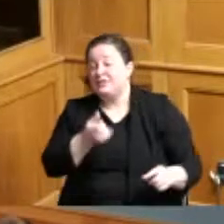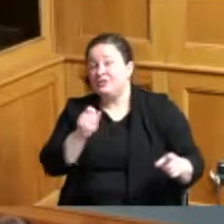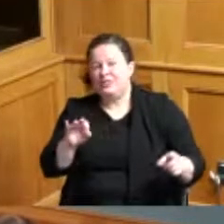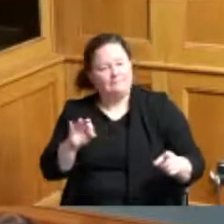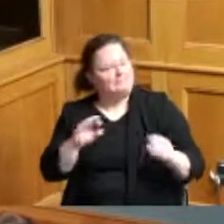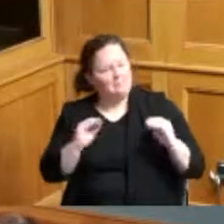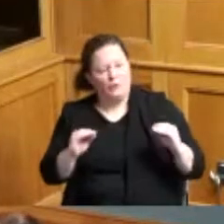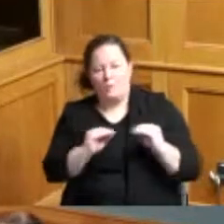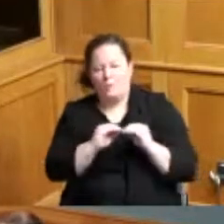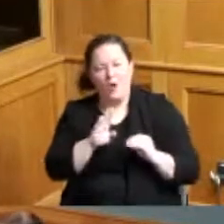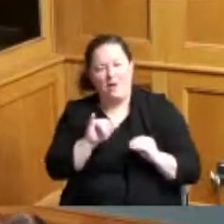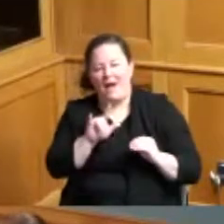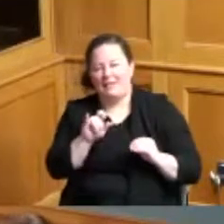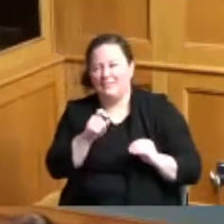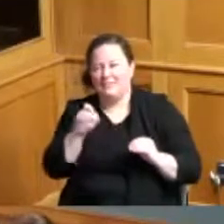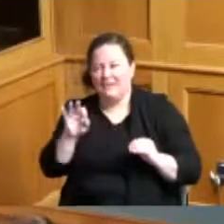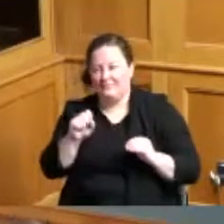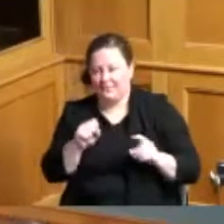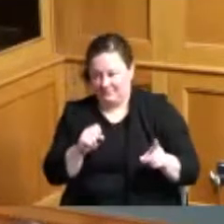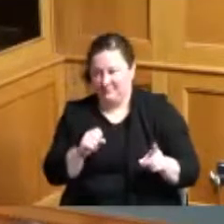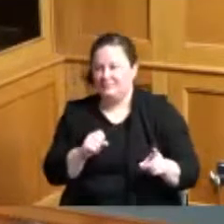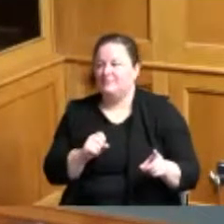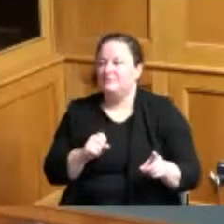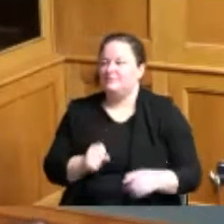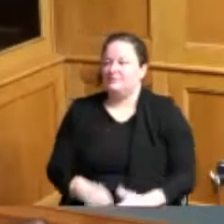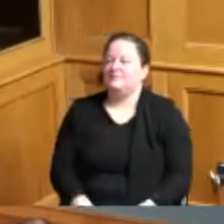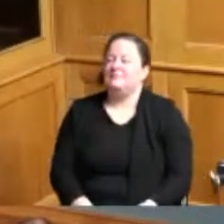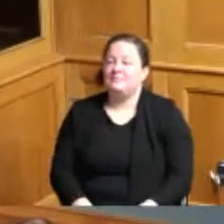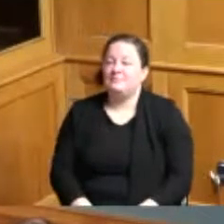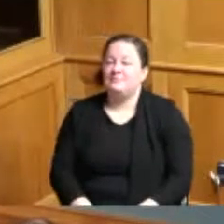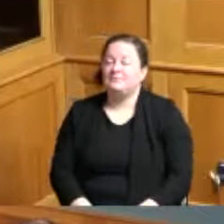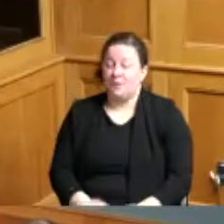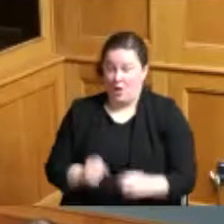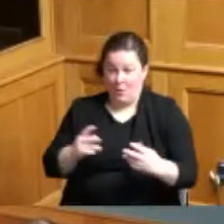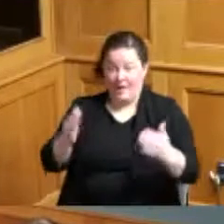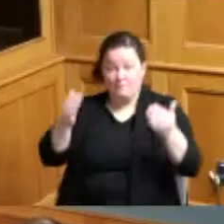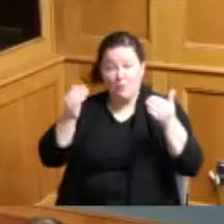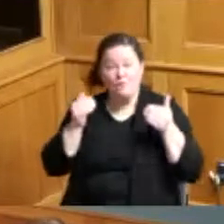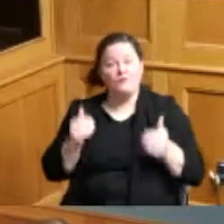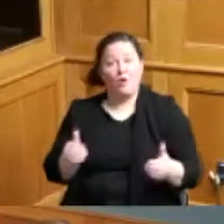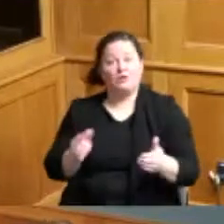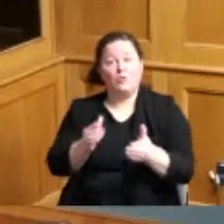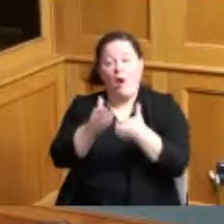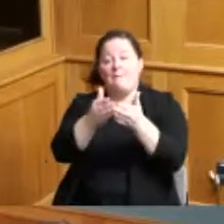okay thank you so much we will move forward to our public hearing Mr Eric Beck is here